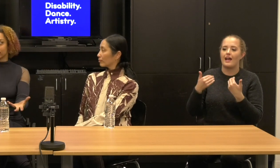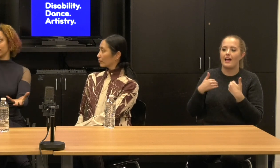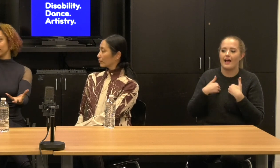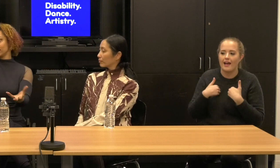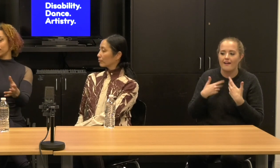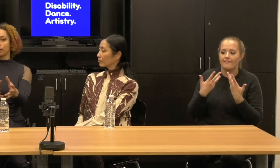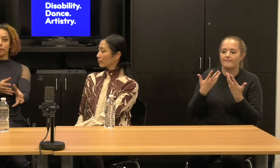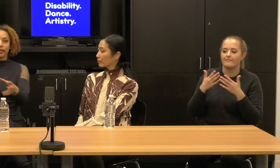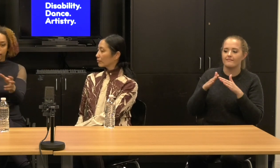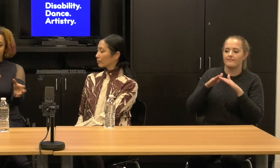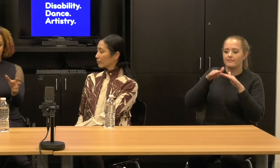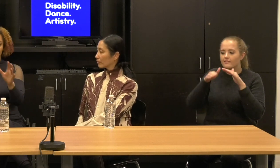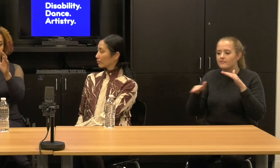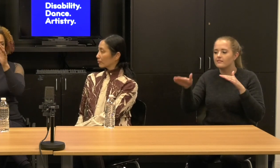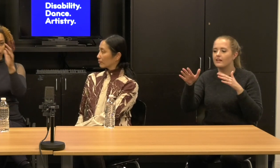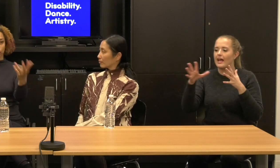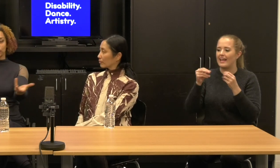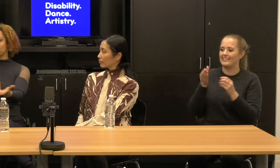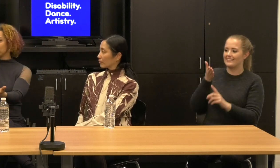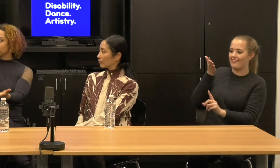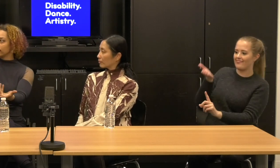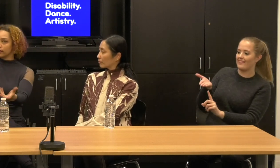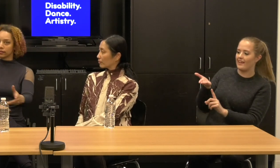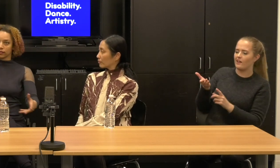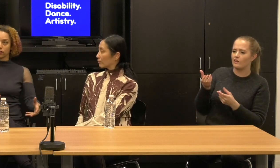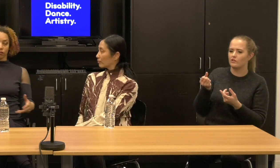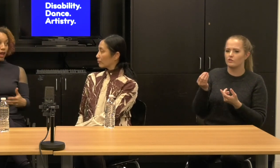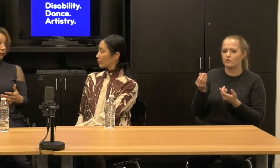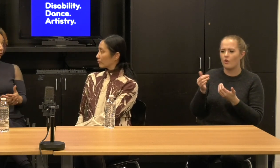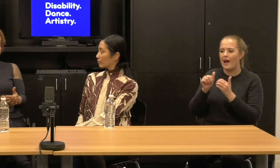And so we, we're beginning to think about what does it mean to listen to the ramp, what